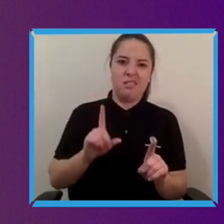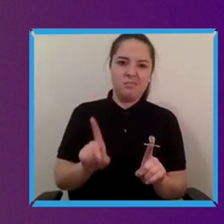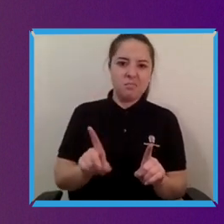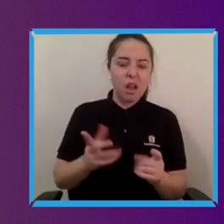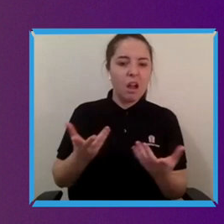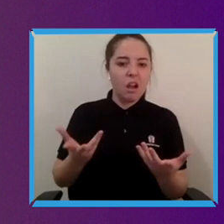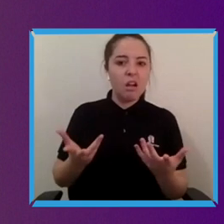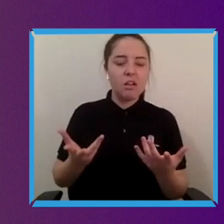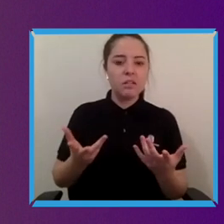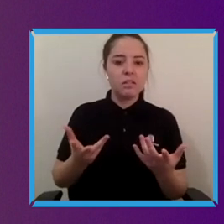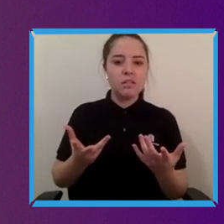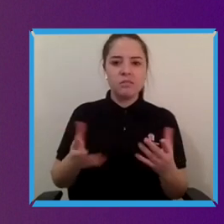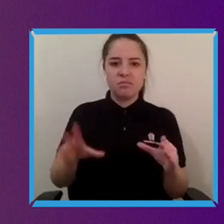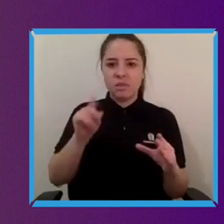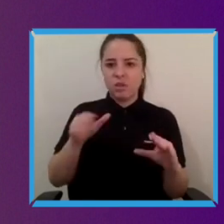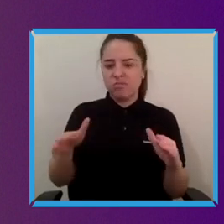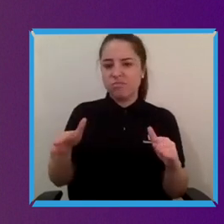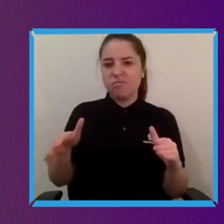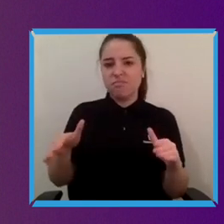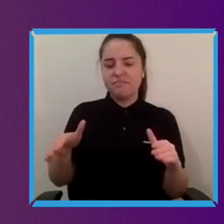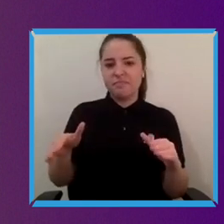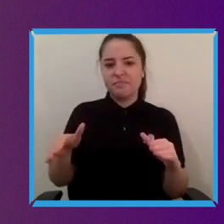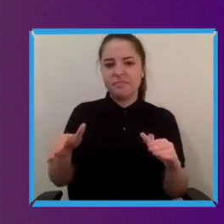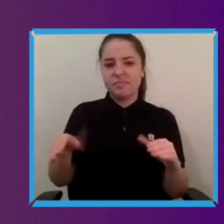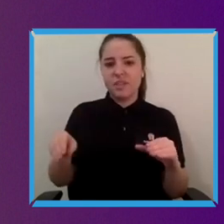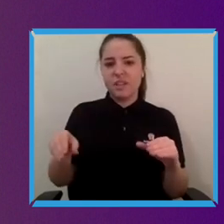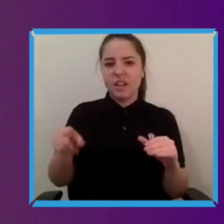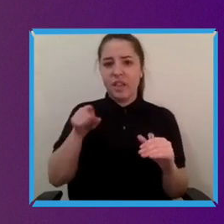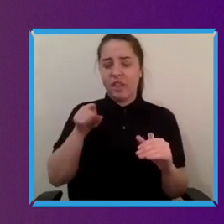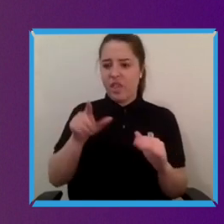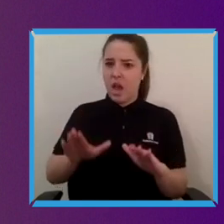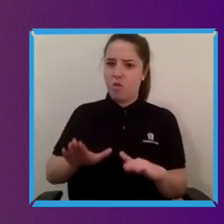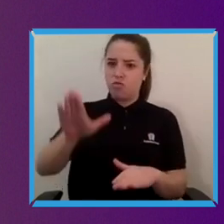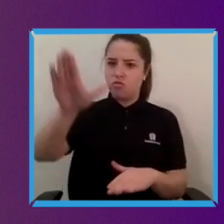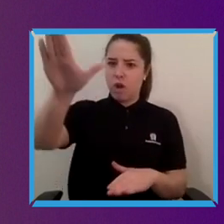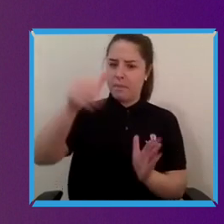boring and unsexy they solve that particular problem getting from one level to another